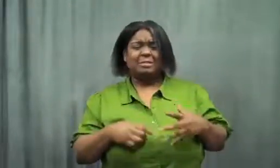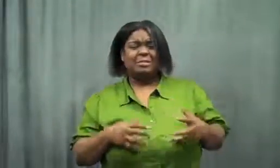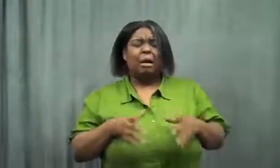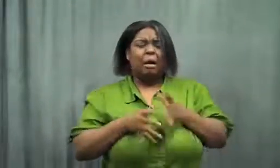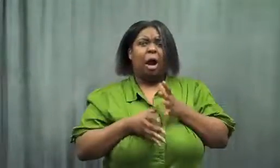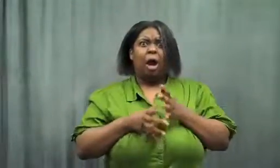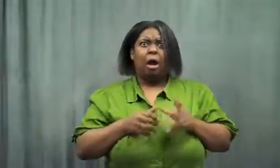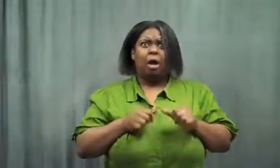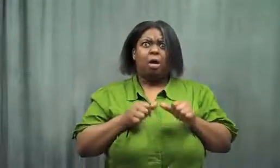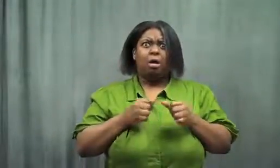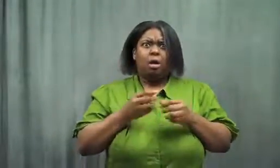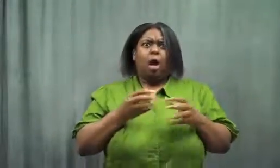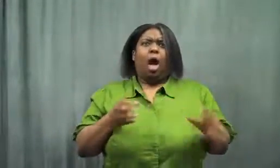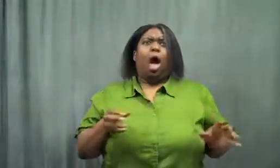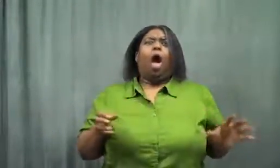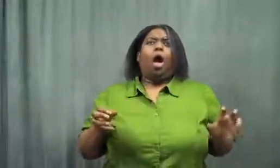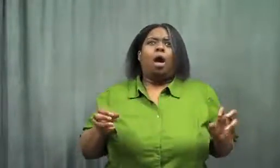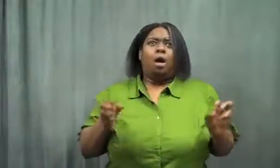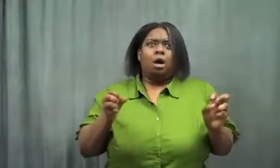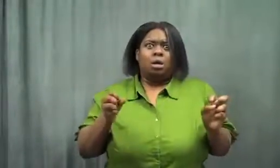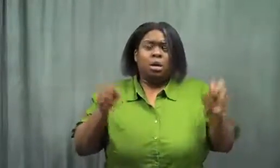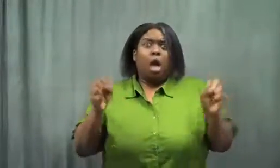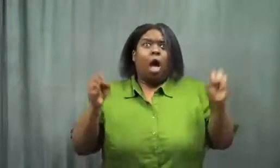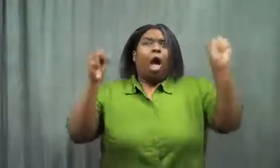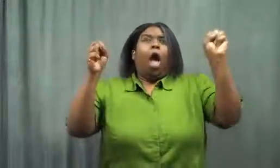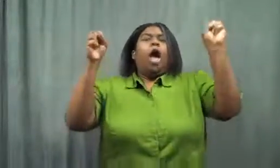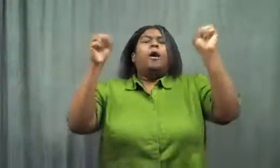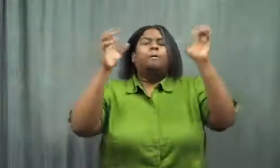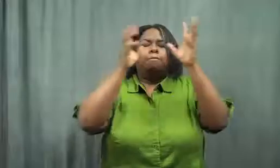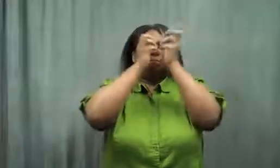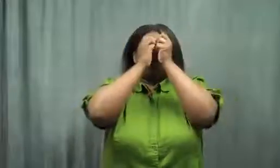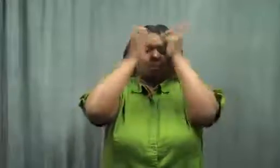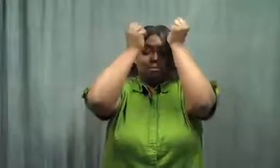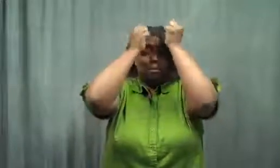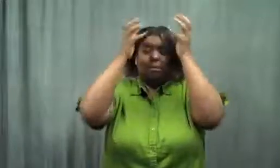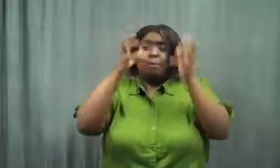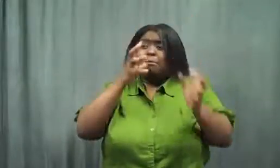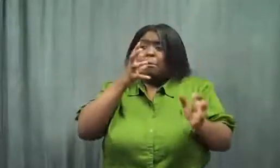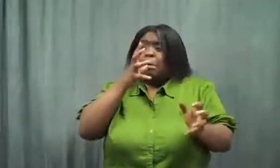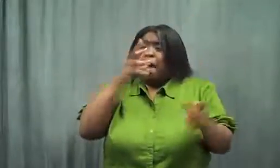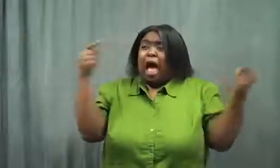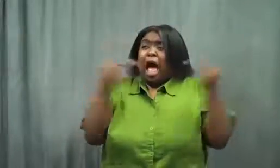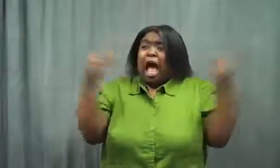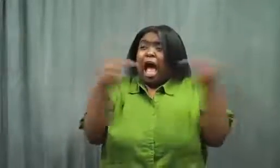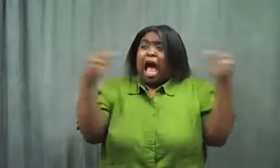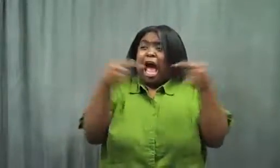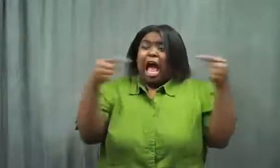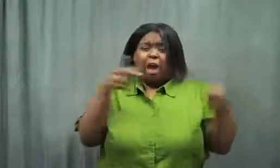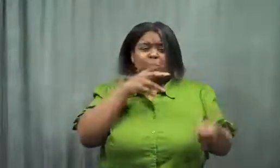I kept pooping one wave after another. "Momma, it hurts!"